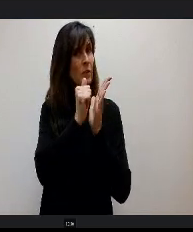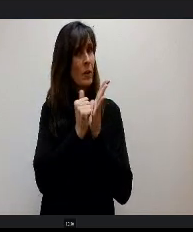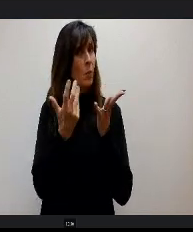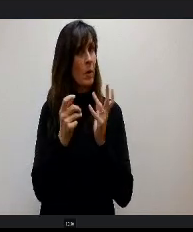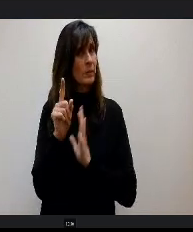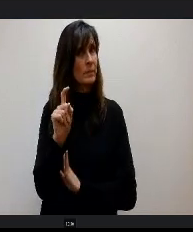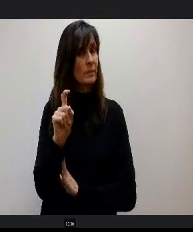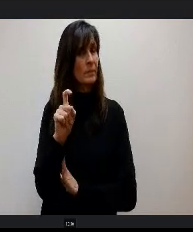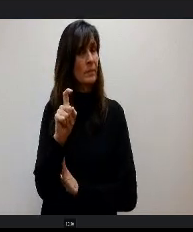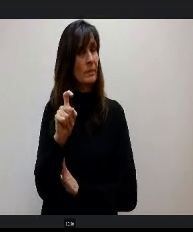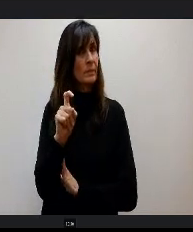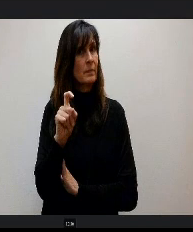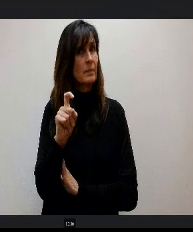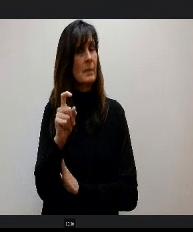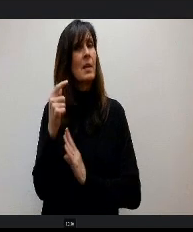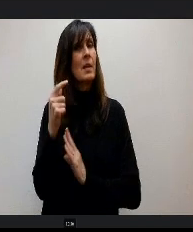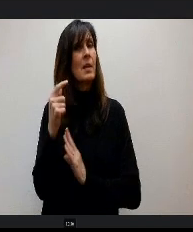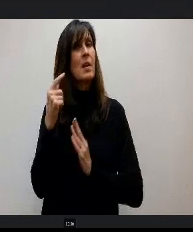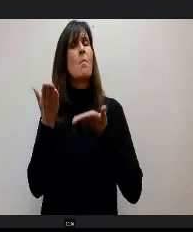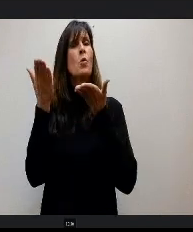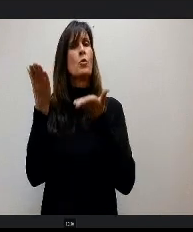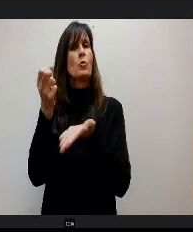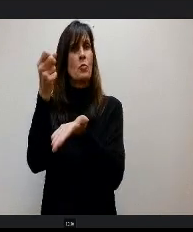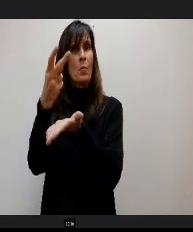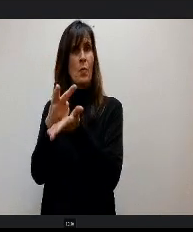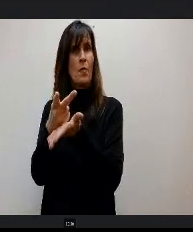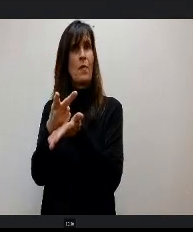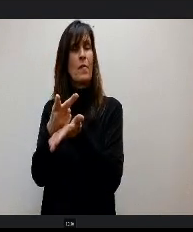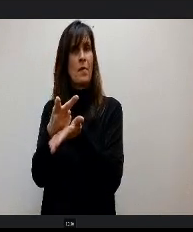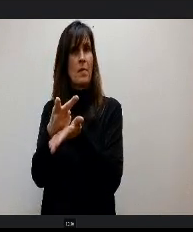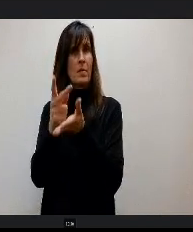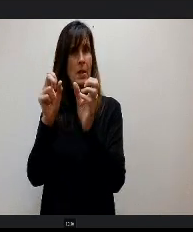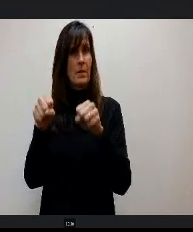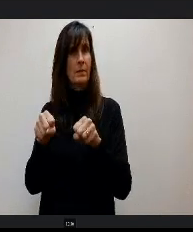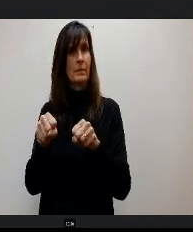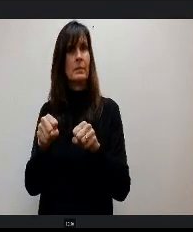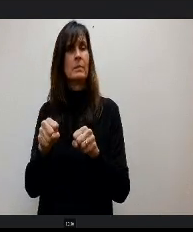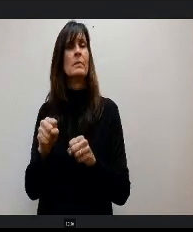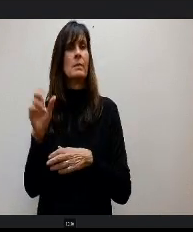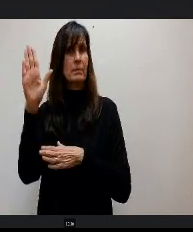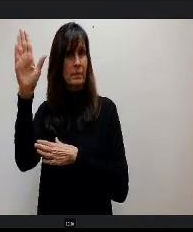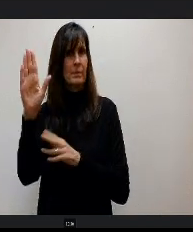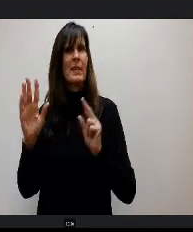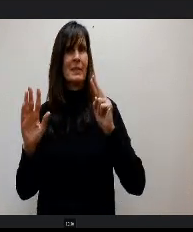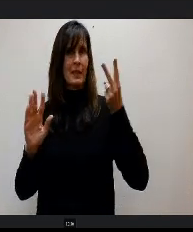May we have a motion to approve the agenda moved? Second roll call, please.